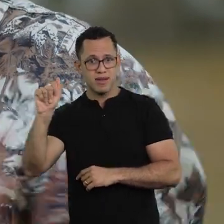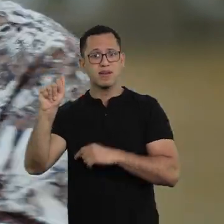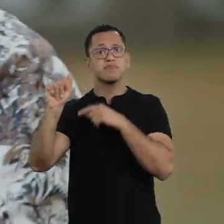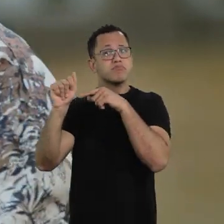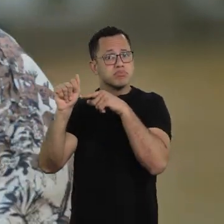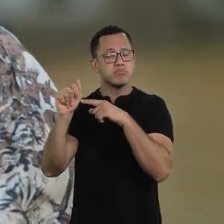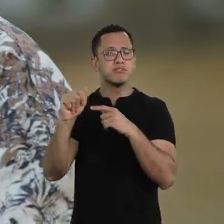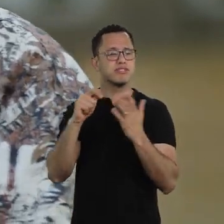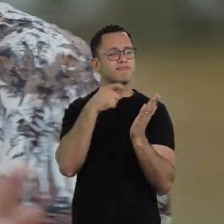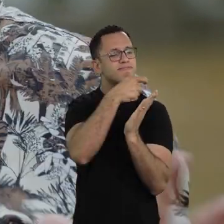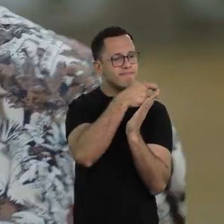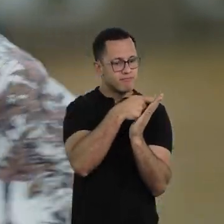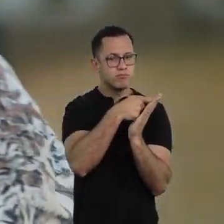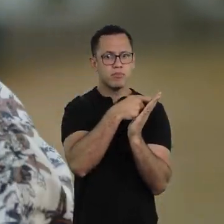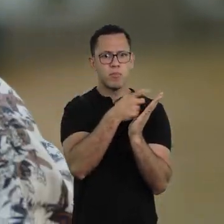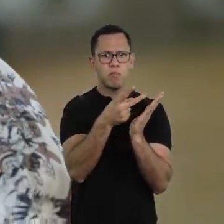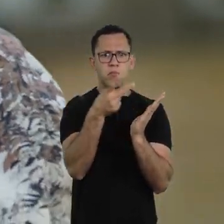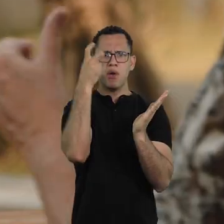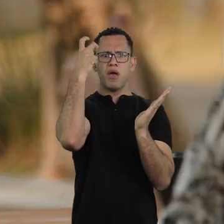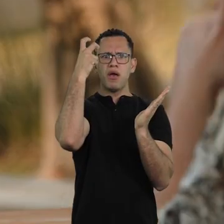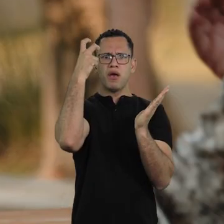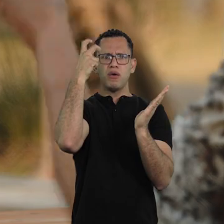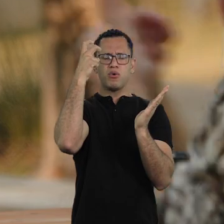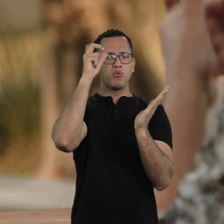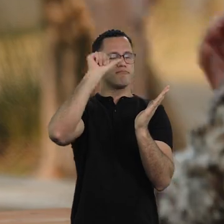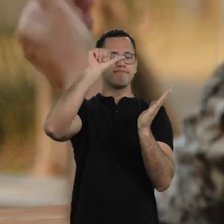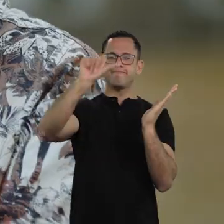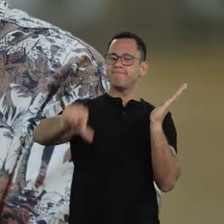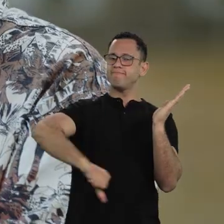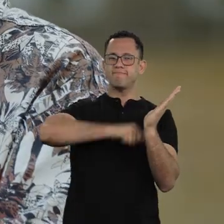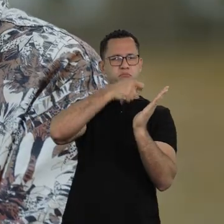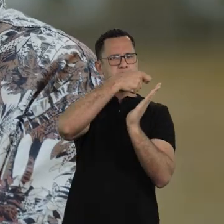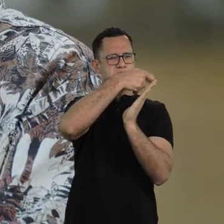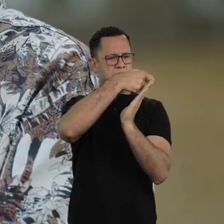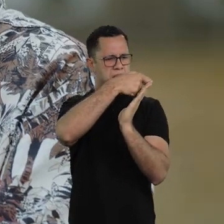They changed, they started to fight, to confront…